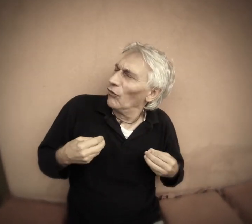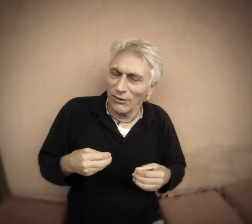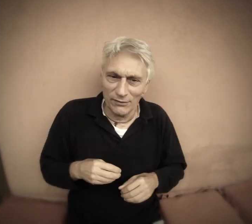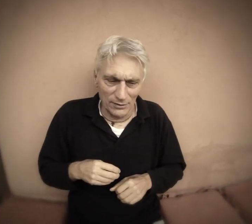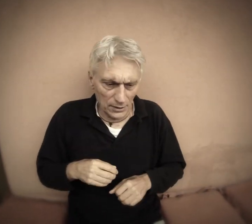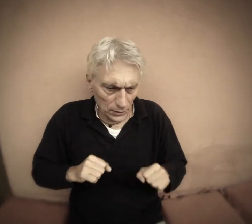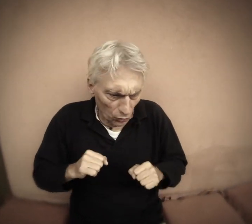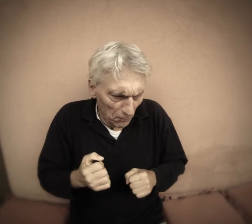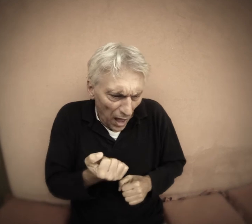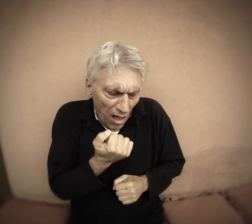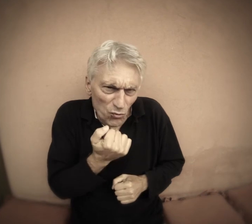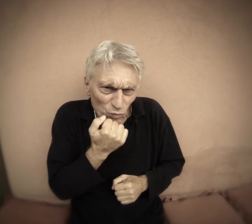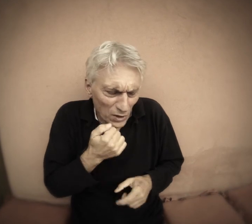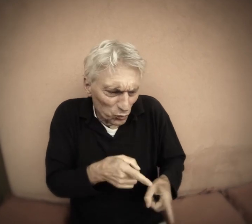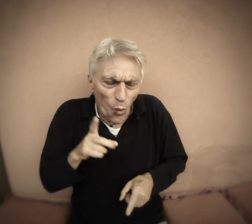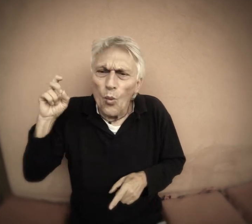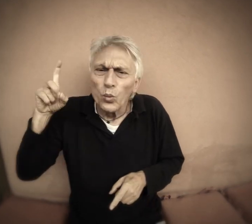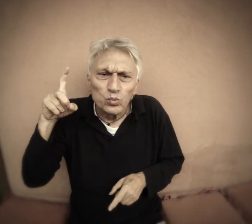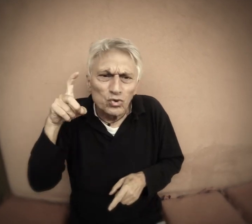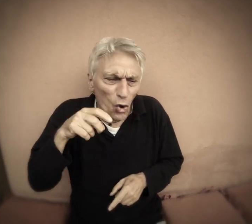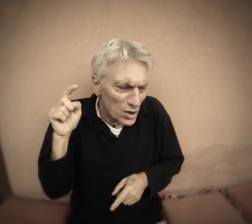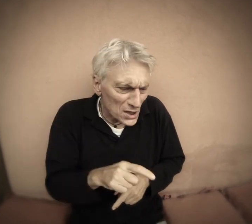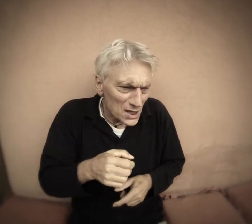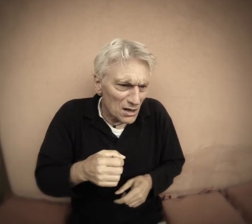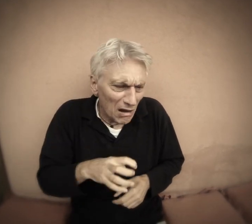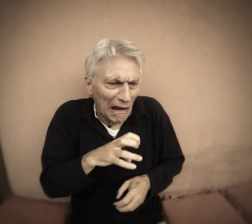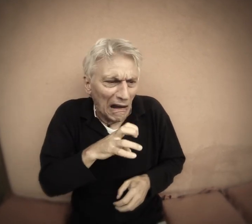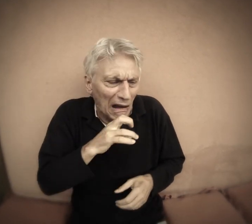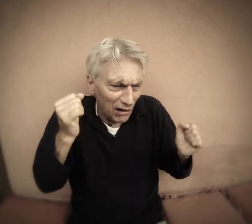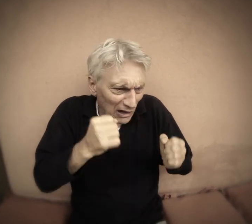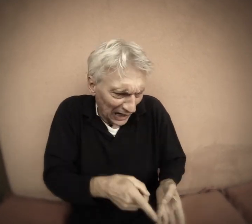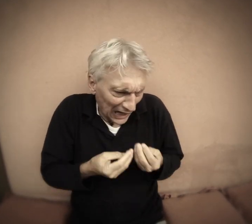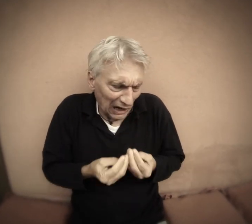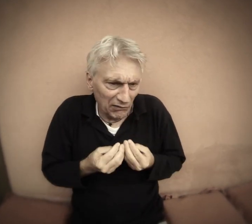what is wrong? and the director, but you every day with lots to laugh, do you?